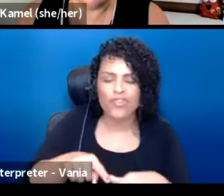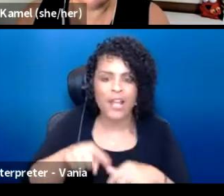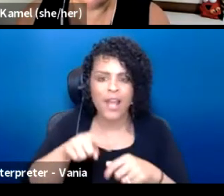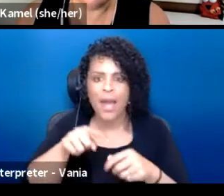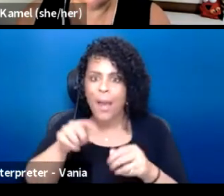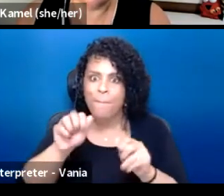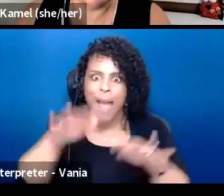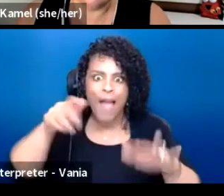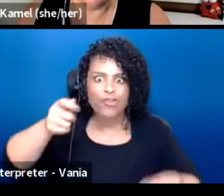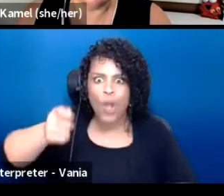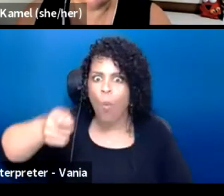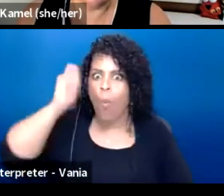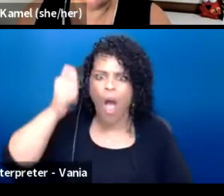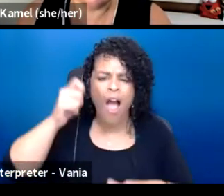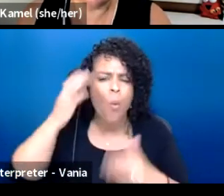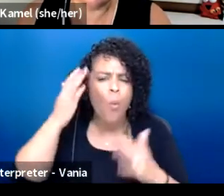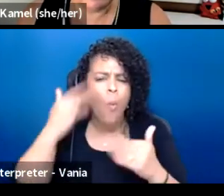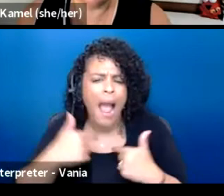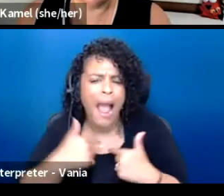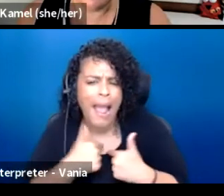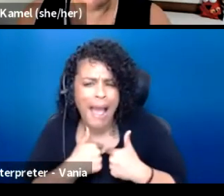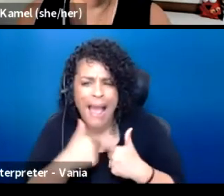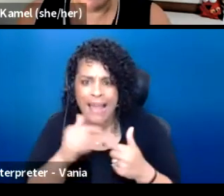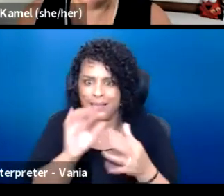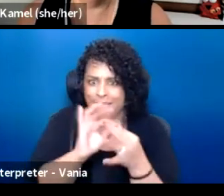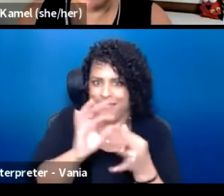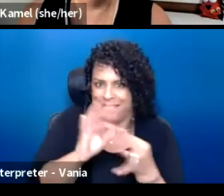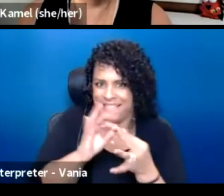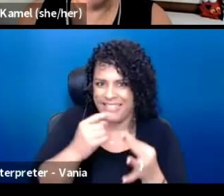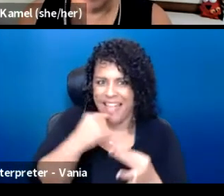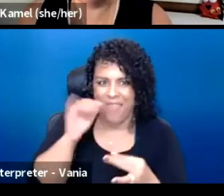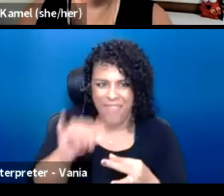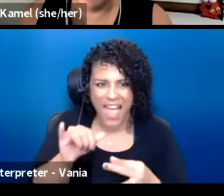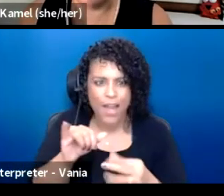and I framed it the way I did about what it can be as opposed to what we're trying to move away from,